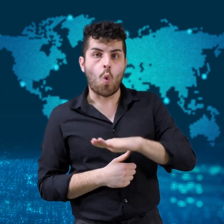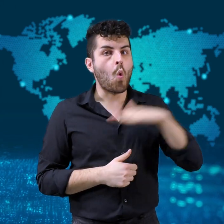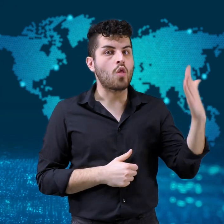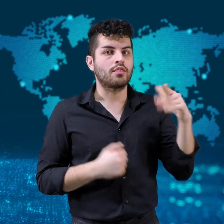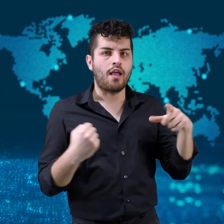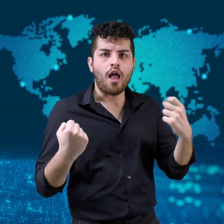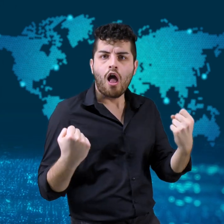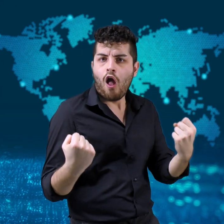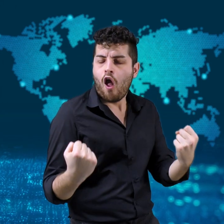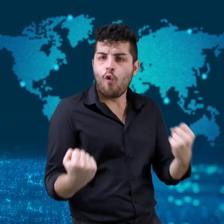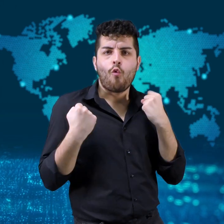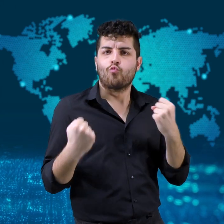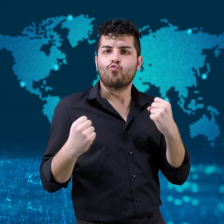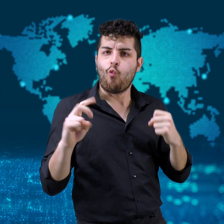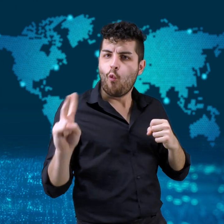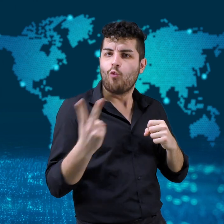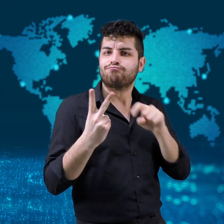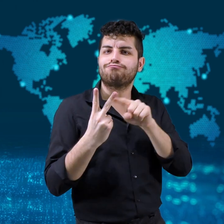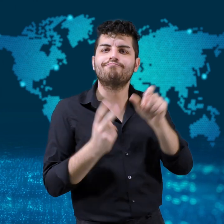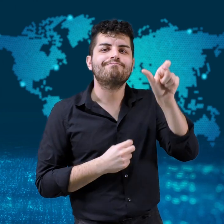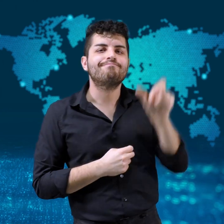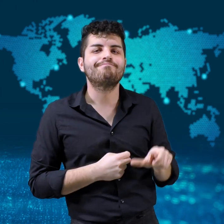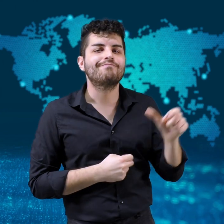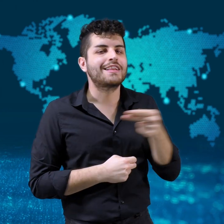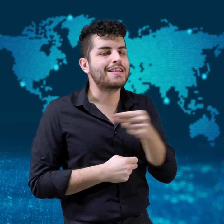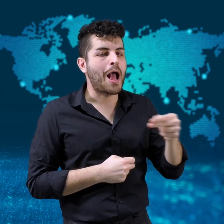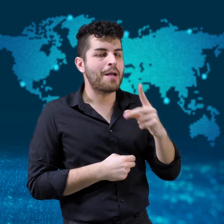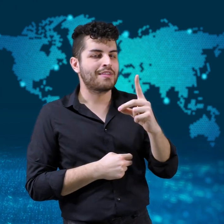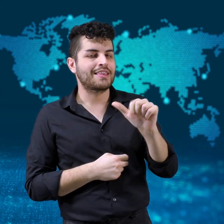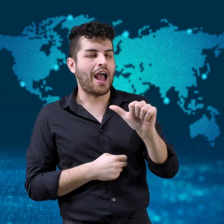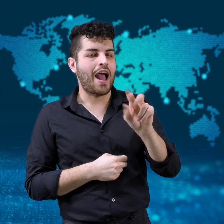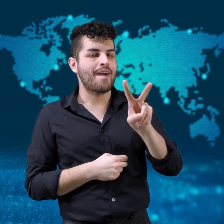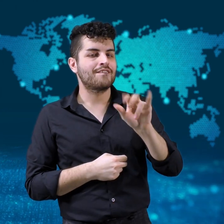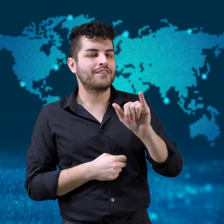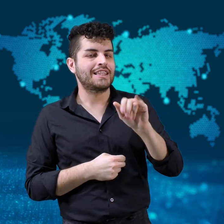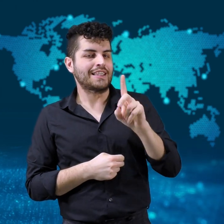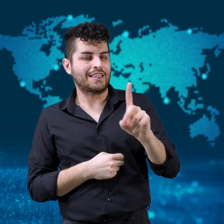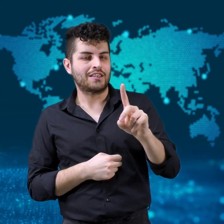A hero, David Groves,